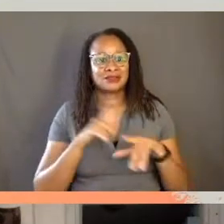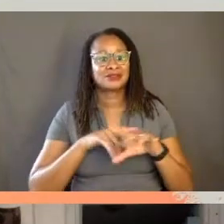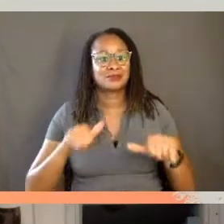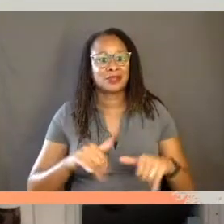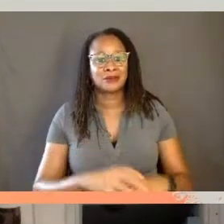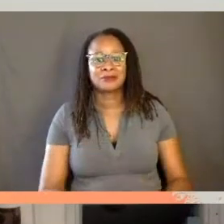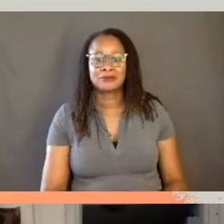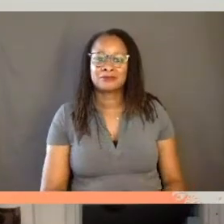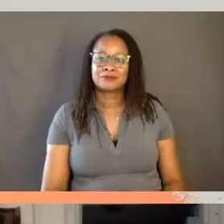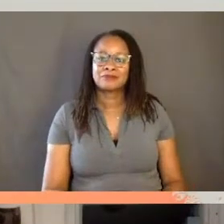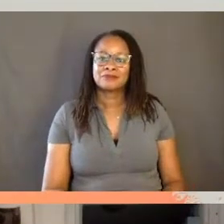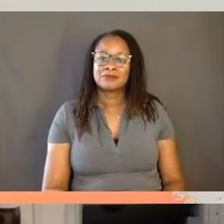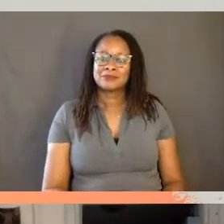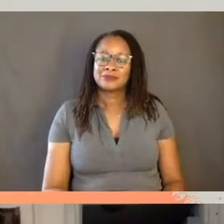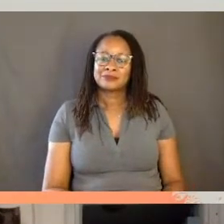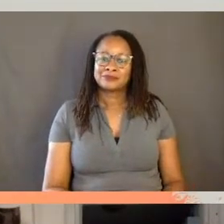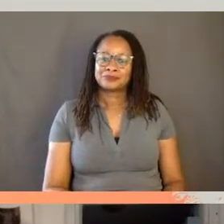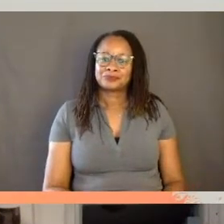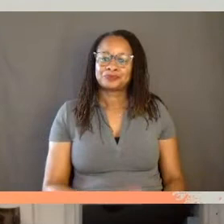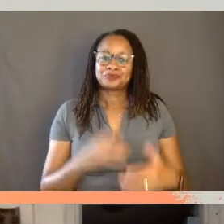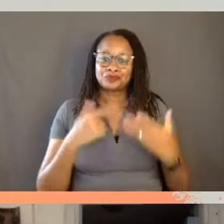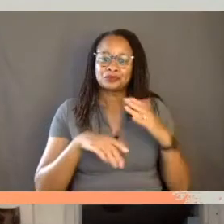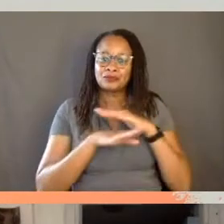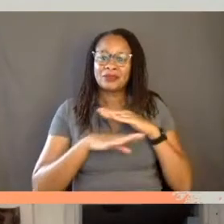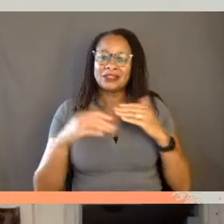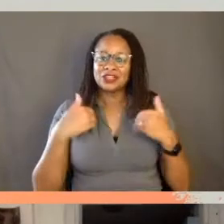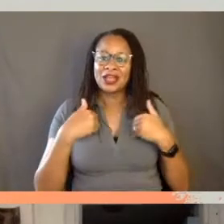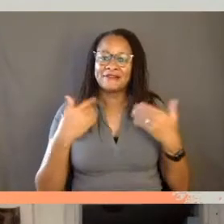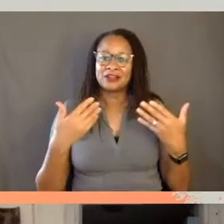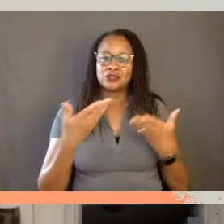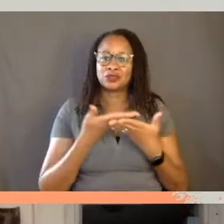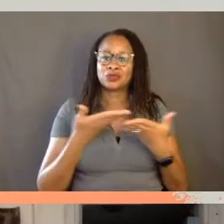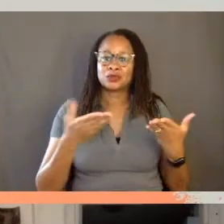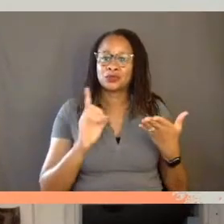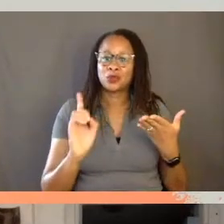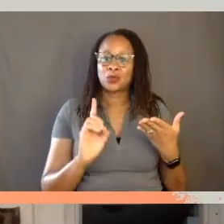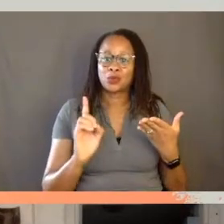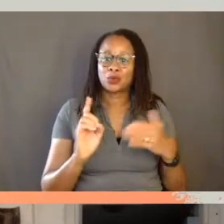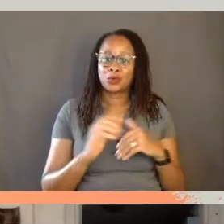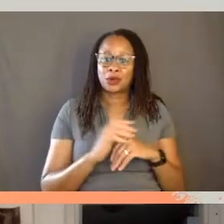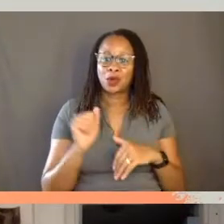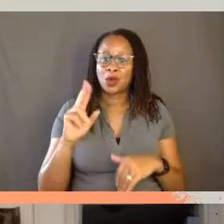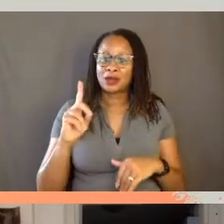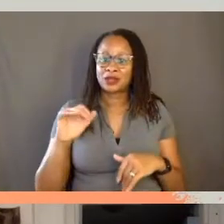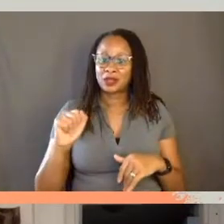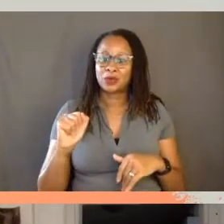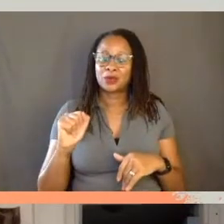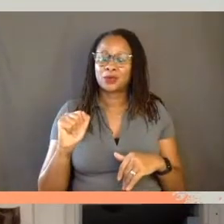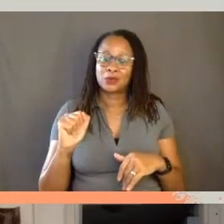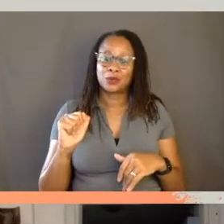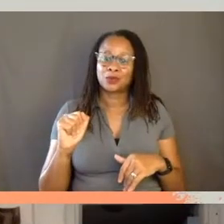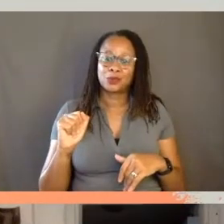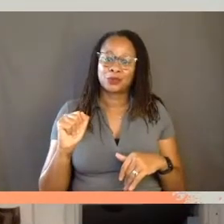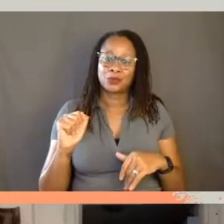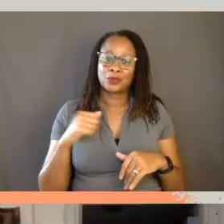And so what you basically had as a source were there audio interviews or were they transcribed?